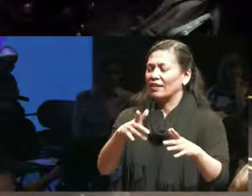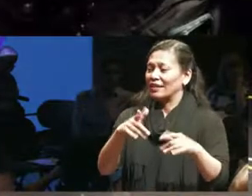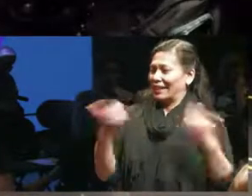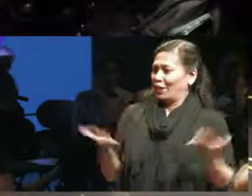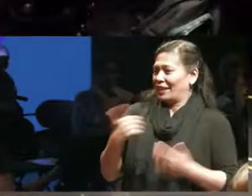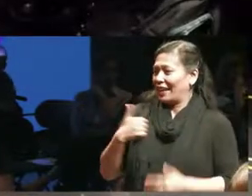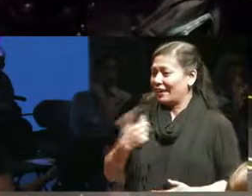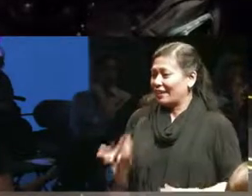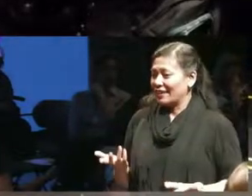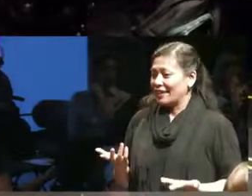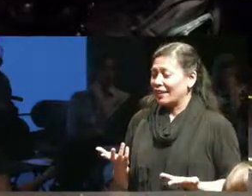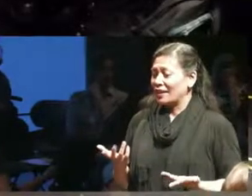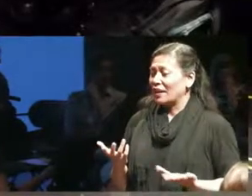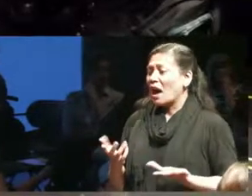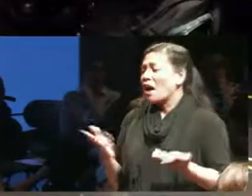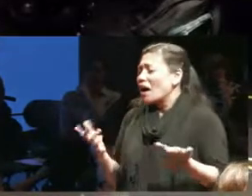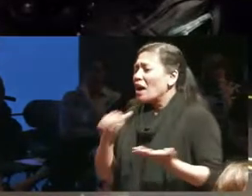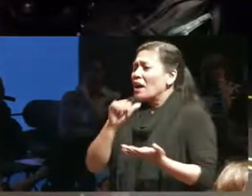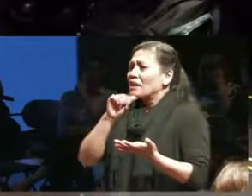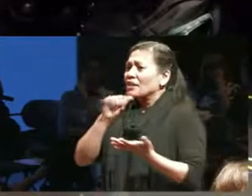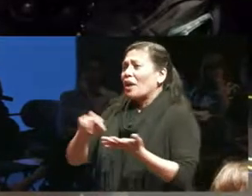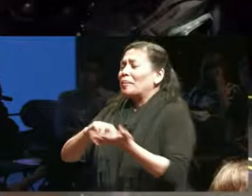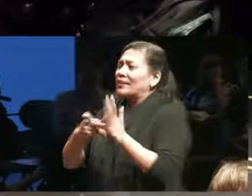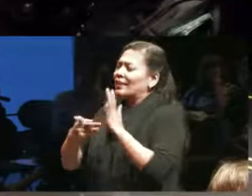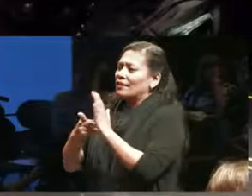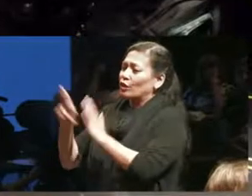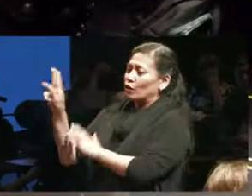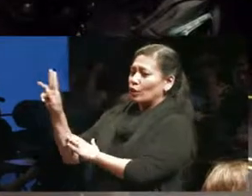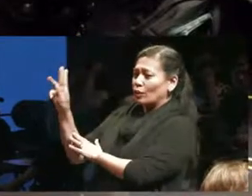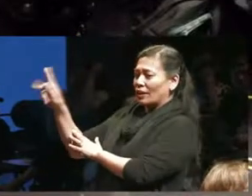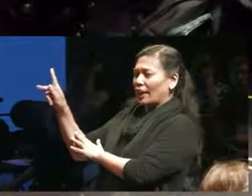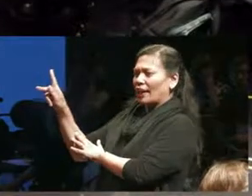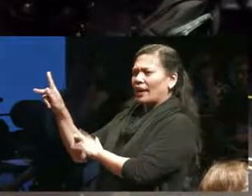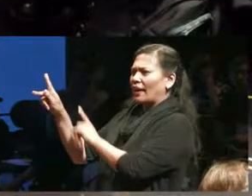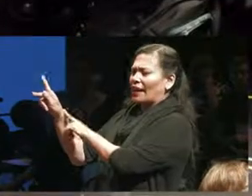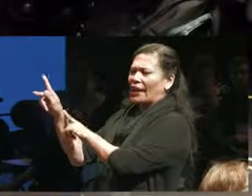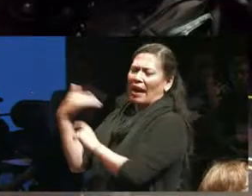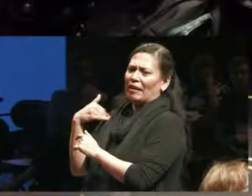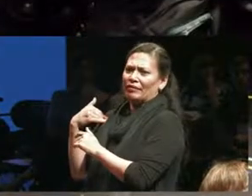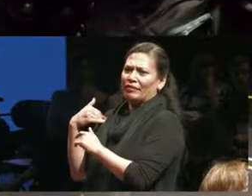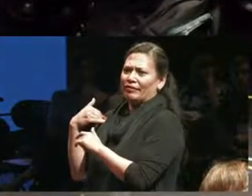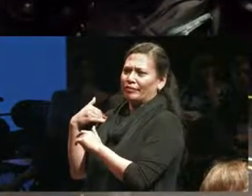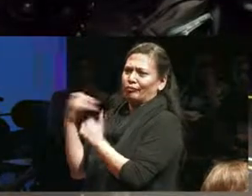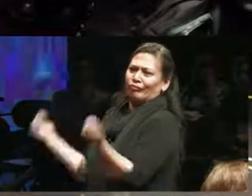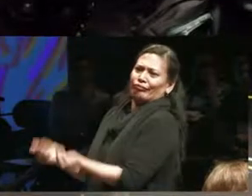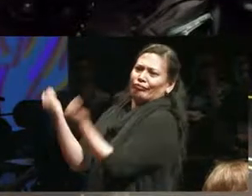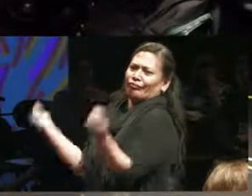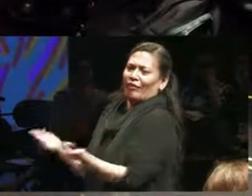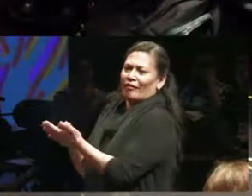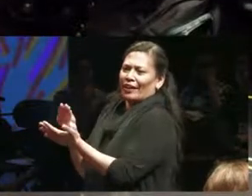the United Kingdom necessarily has loads and loads more arts funding although I